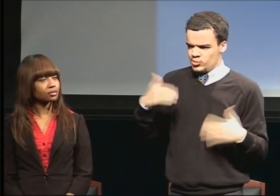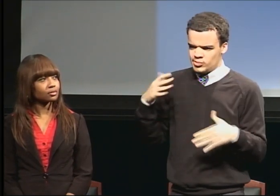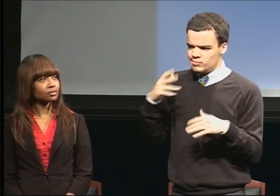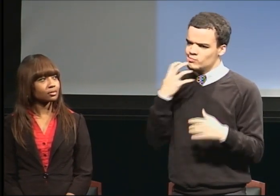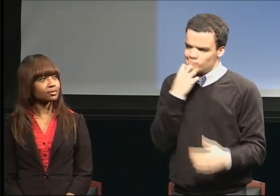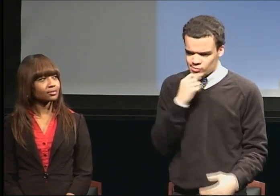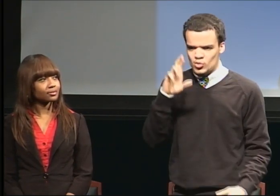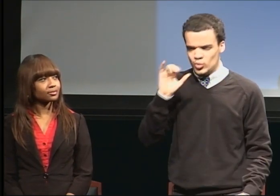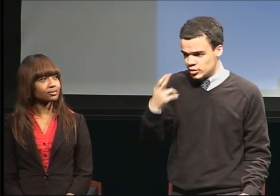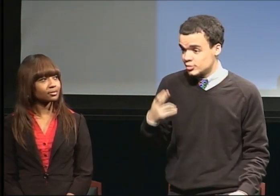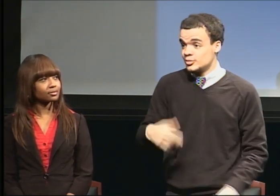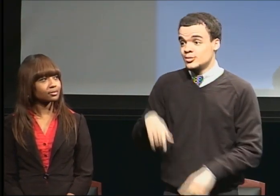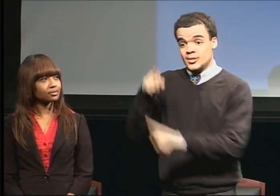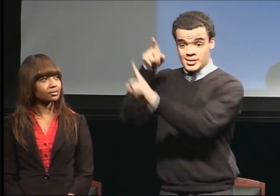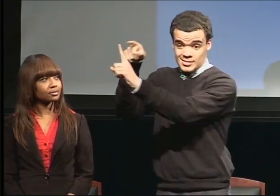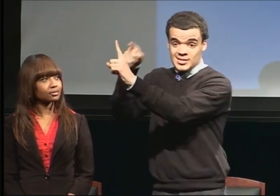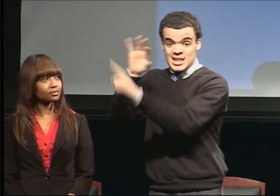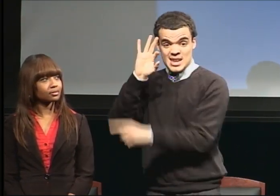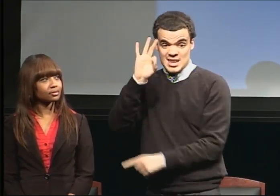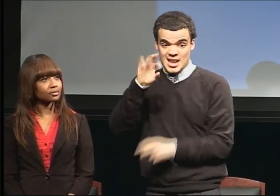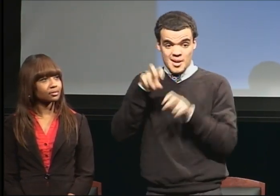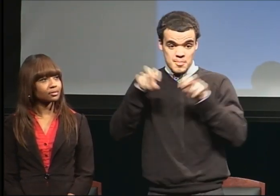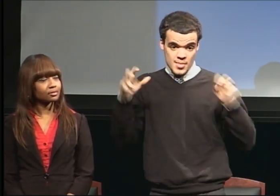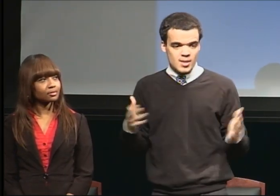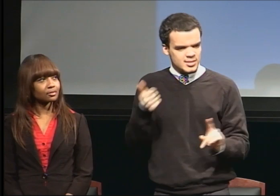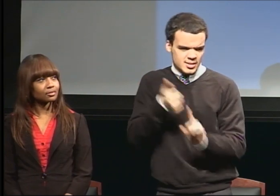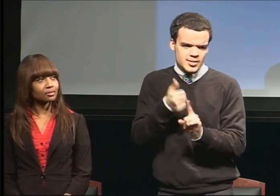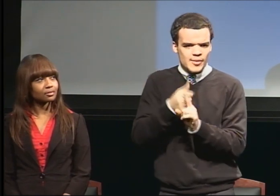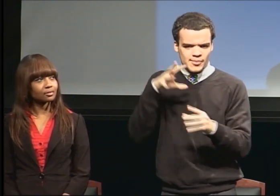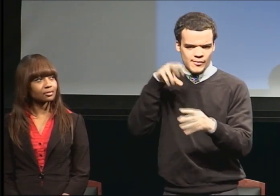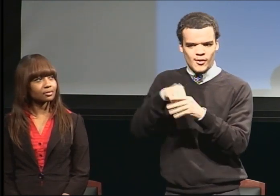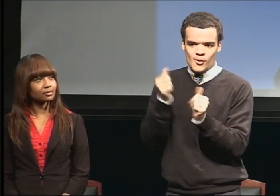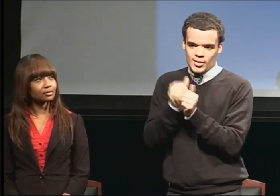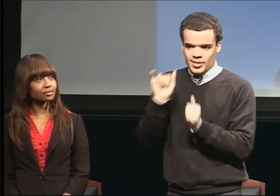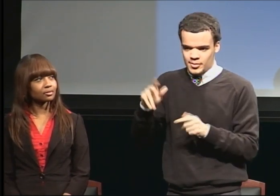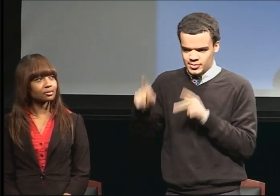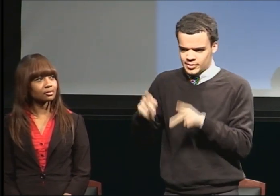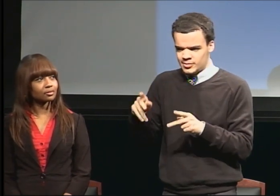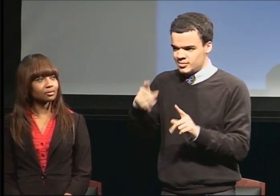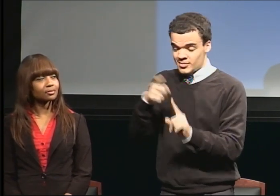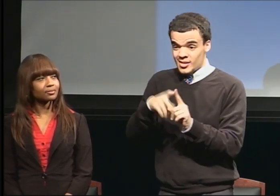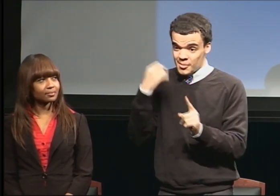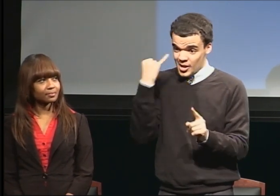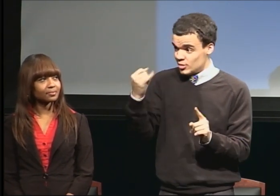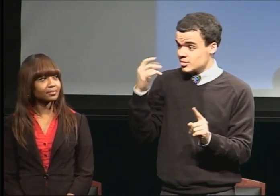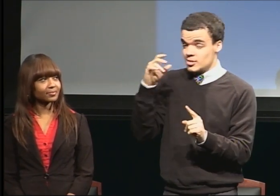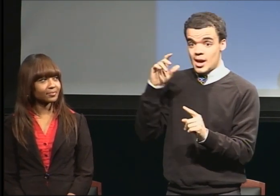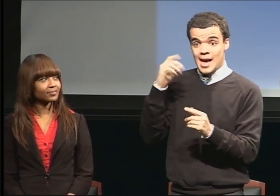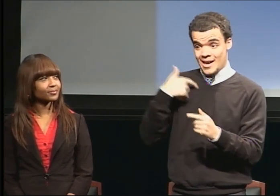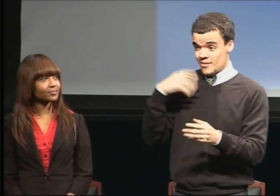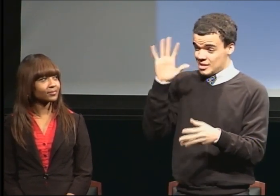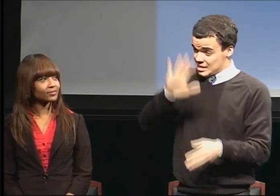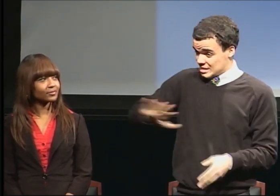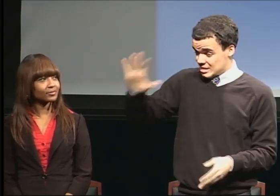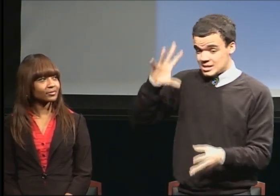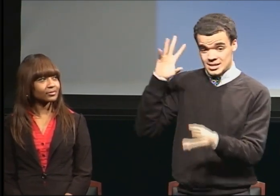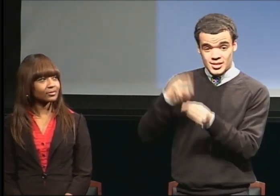that are important to mark during this month. And we wanted to bring together a panel